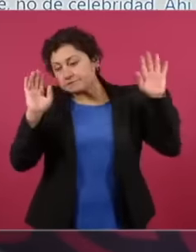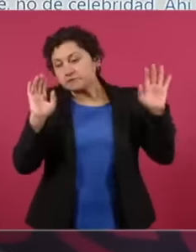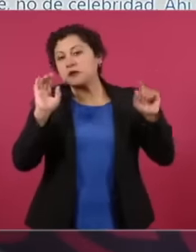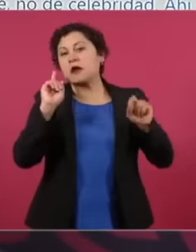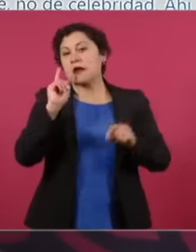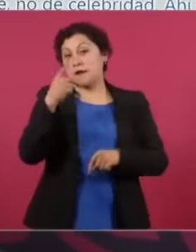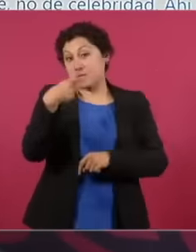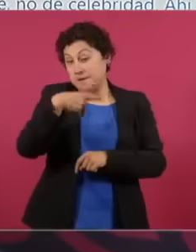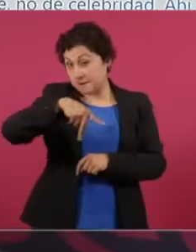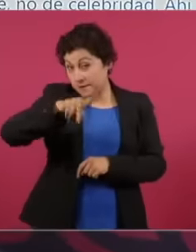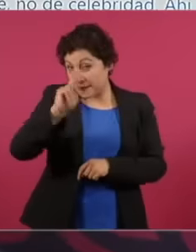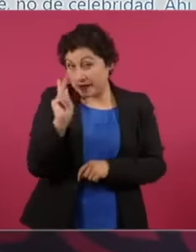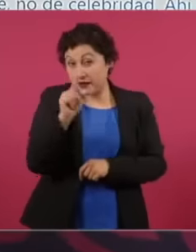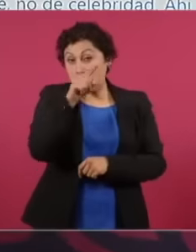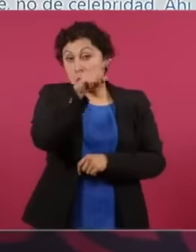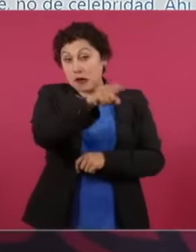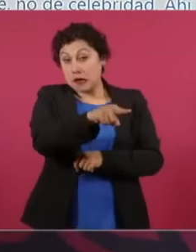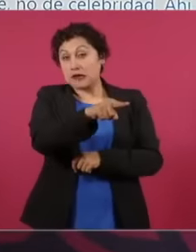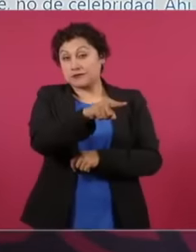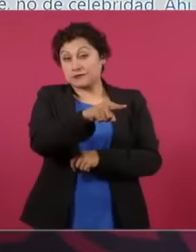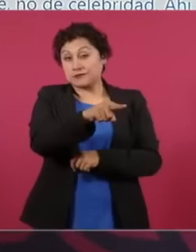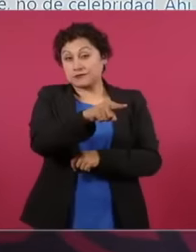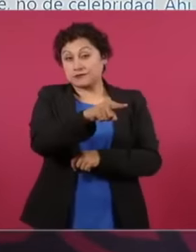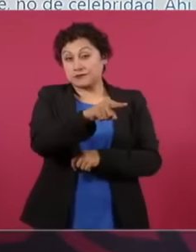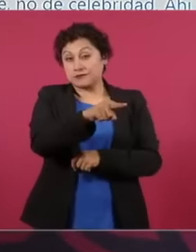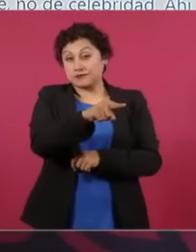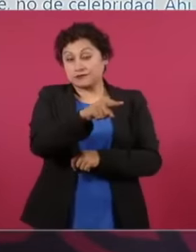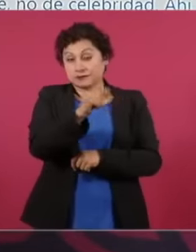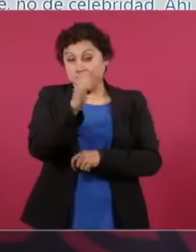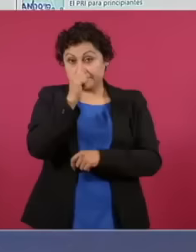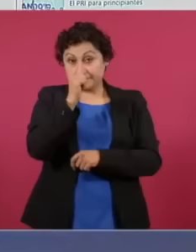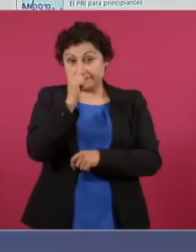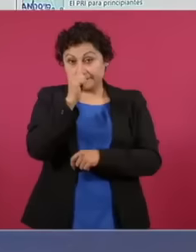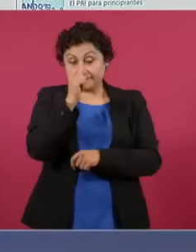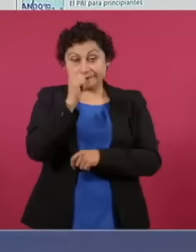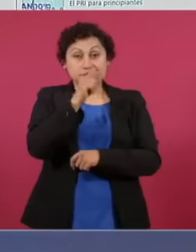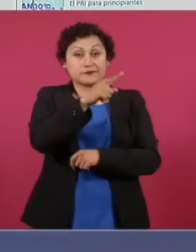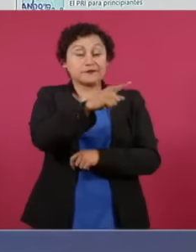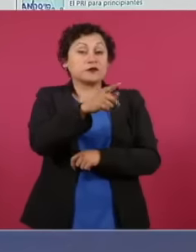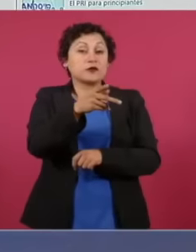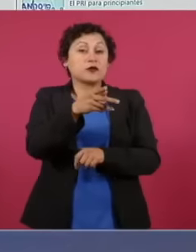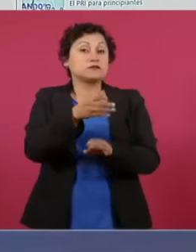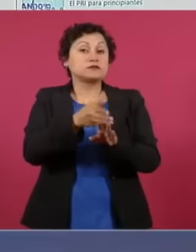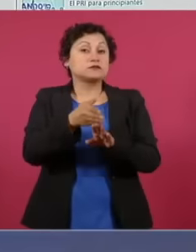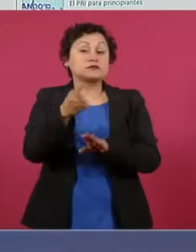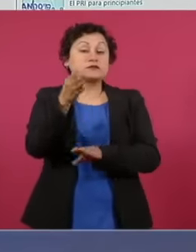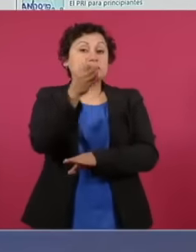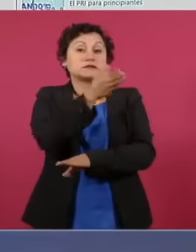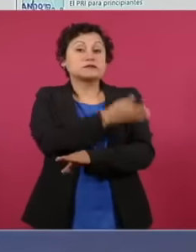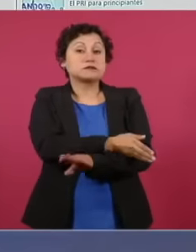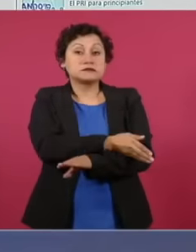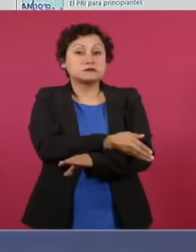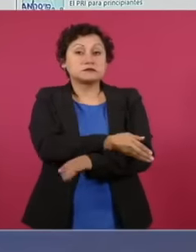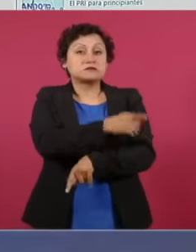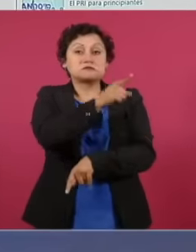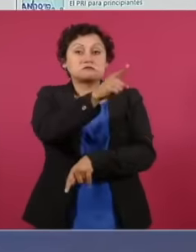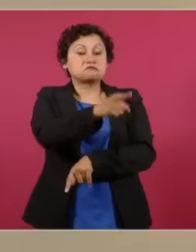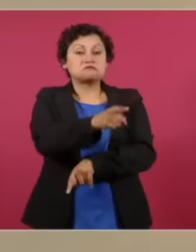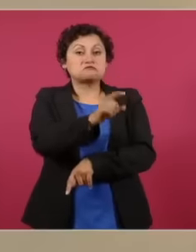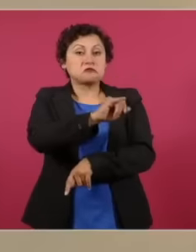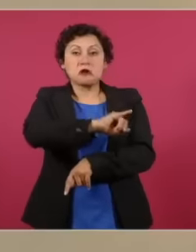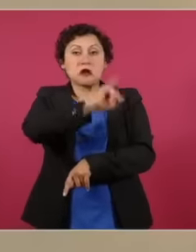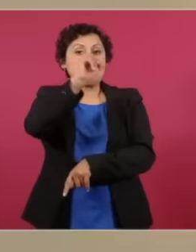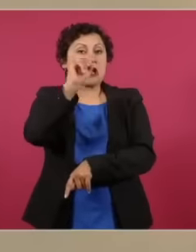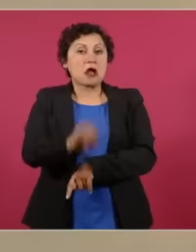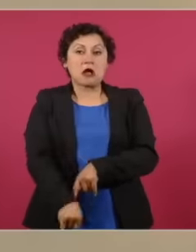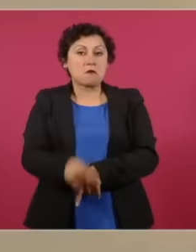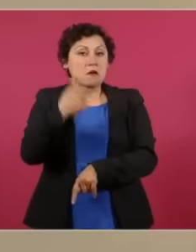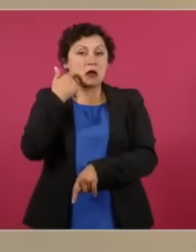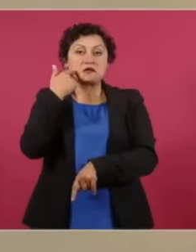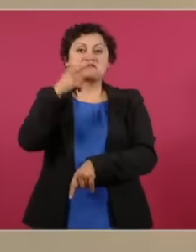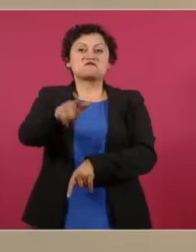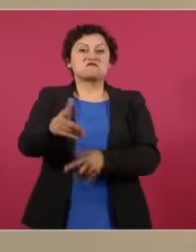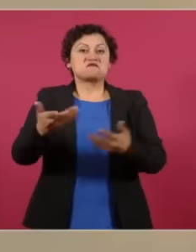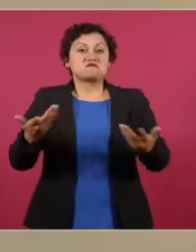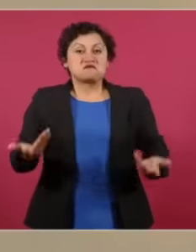they have wanted the application in our country of a true